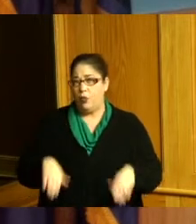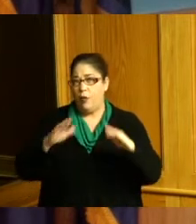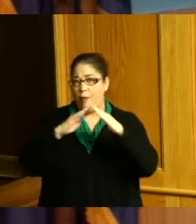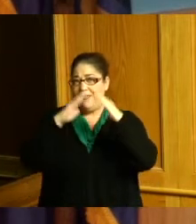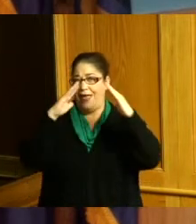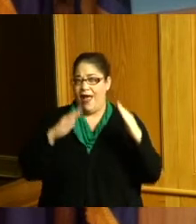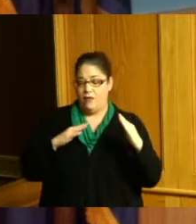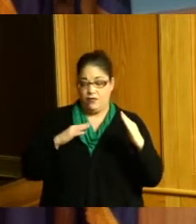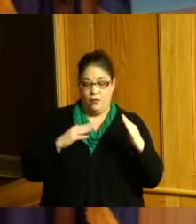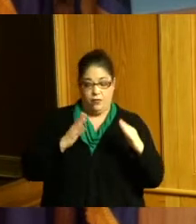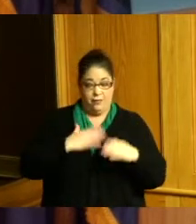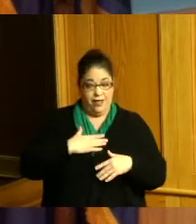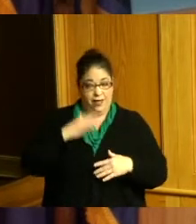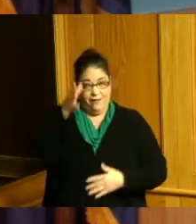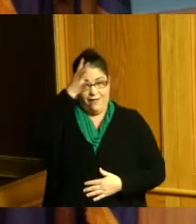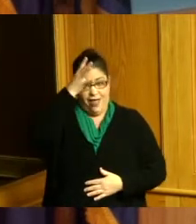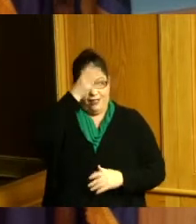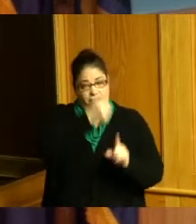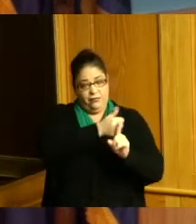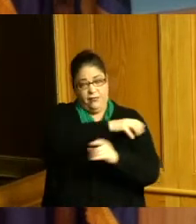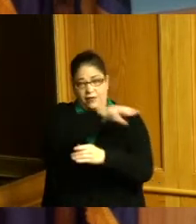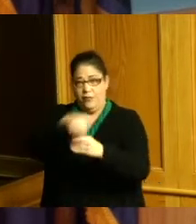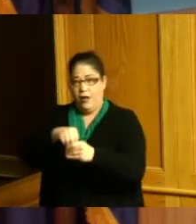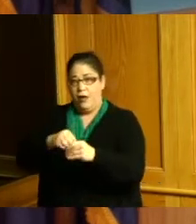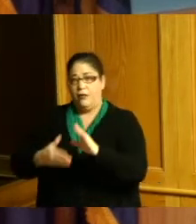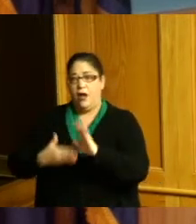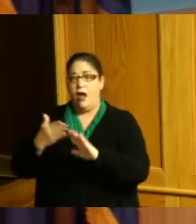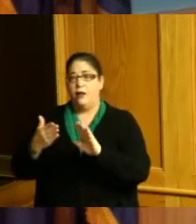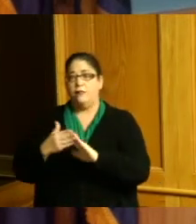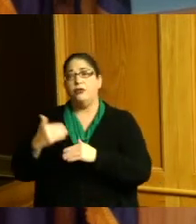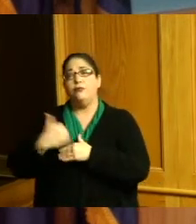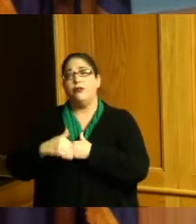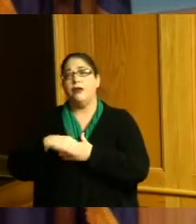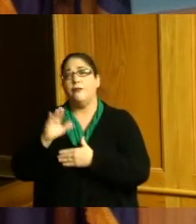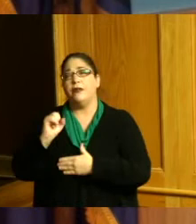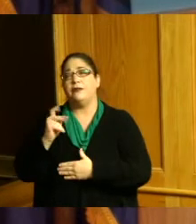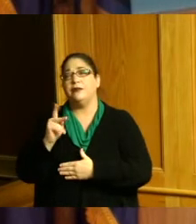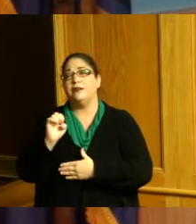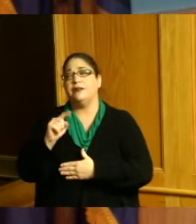Dr King my father was a part of operation bread basket the economic side of Dr King